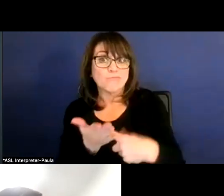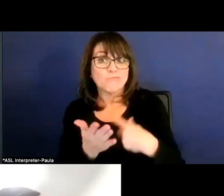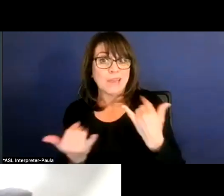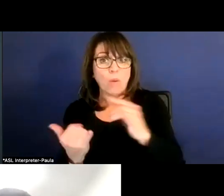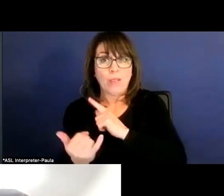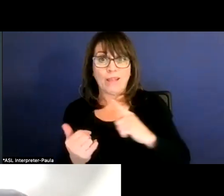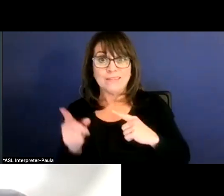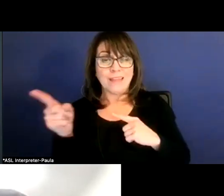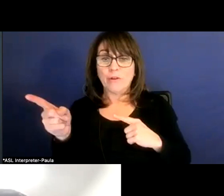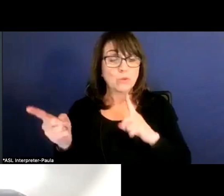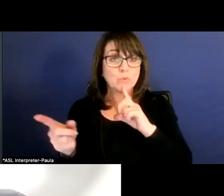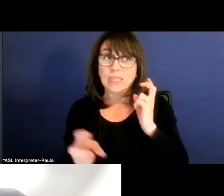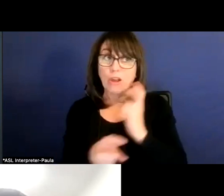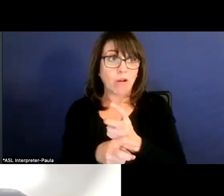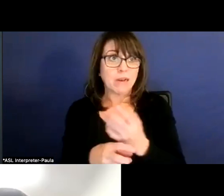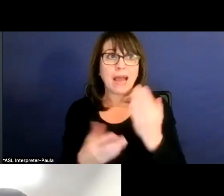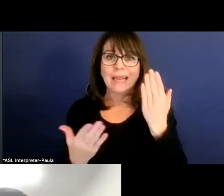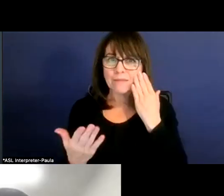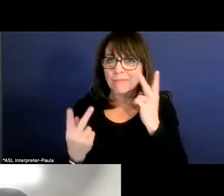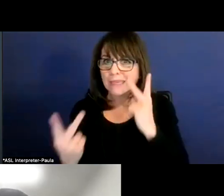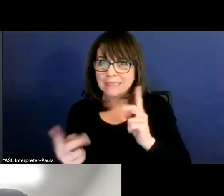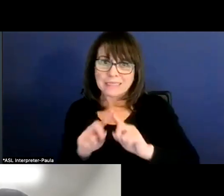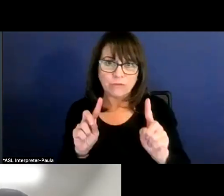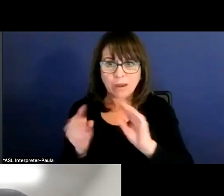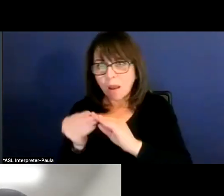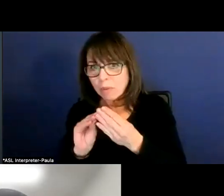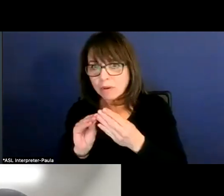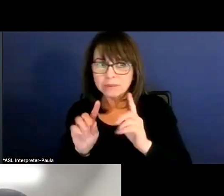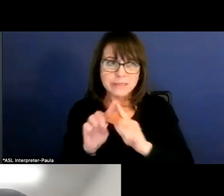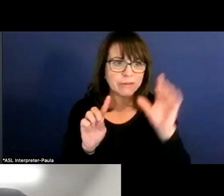I mean, I've seen different numbers, different estimation, if you will.